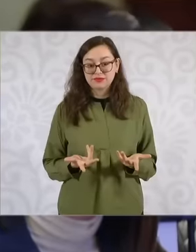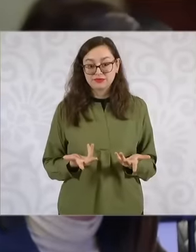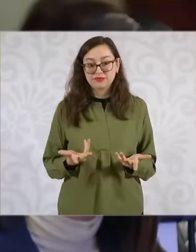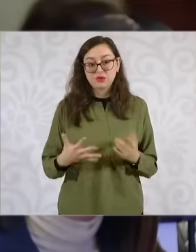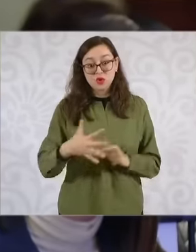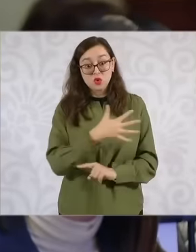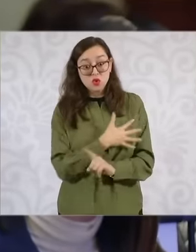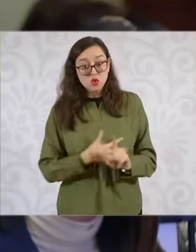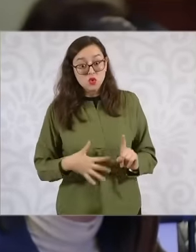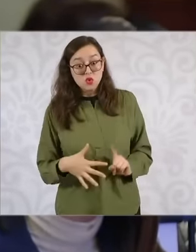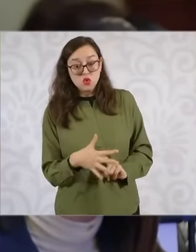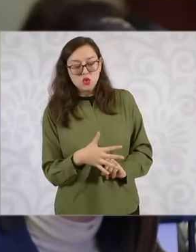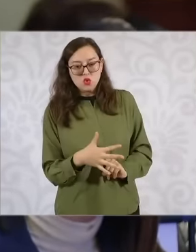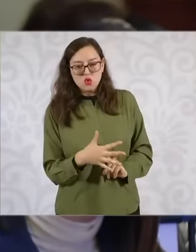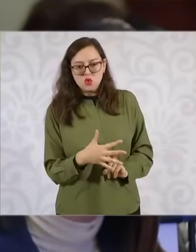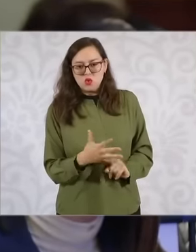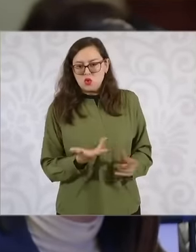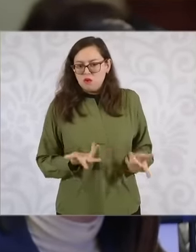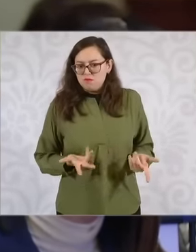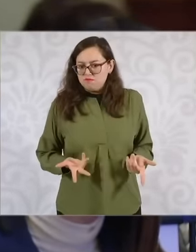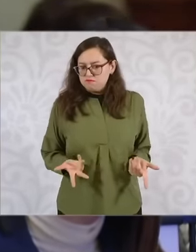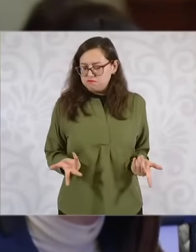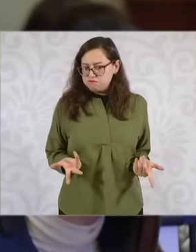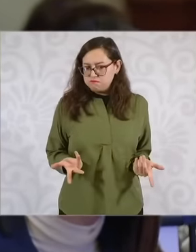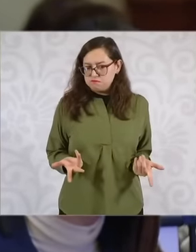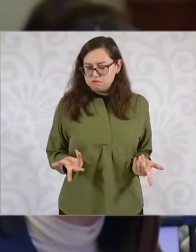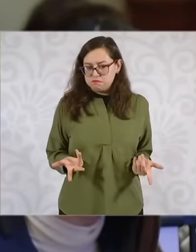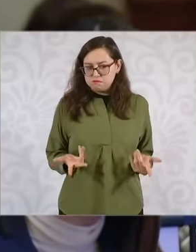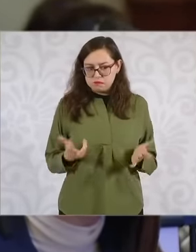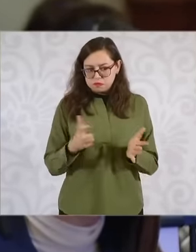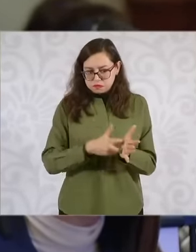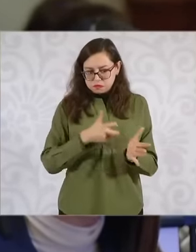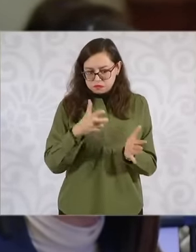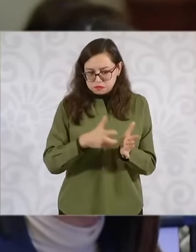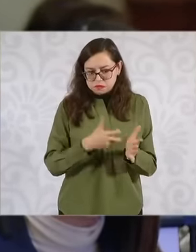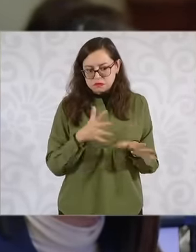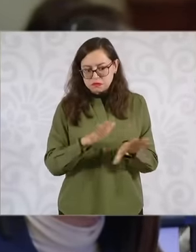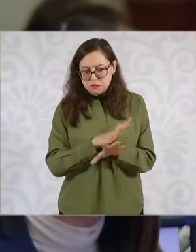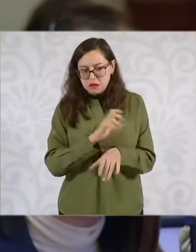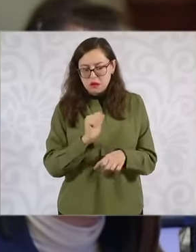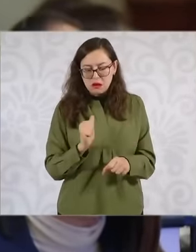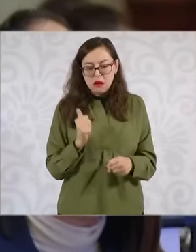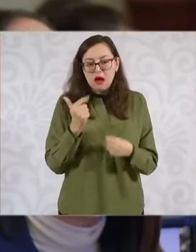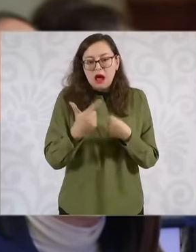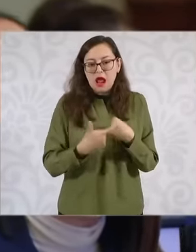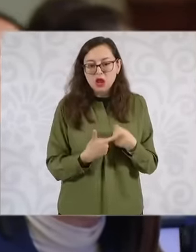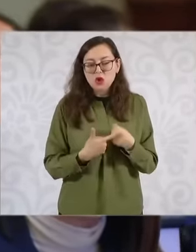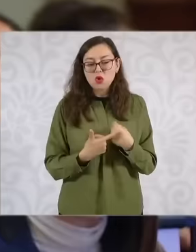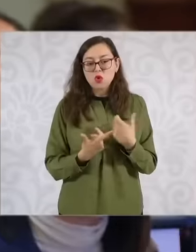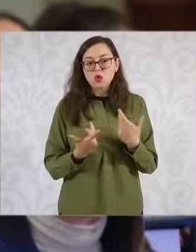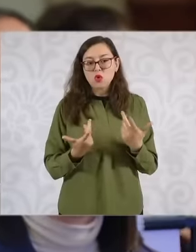eh that one could be assuming reforms as changes eh In this context of the second